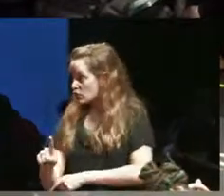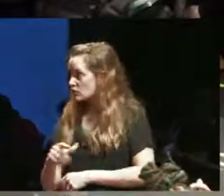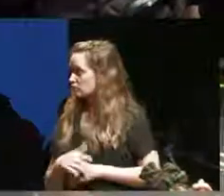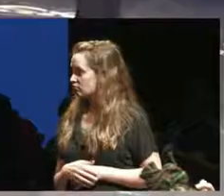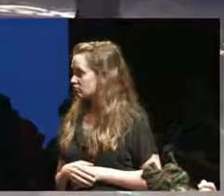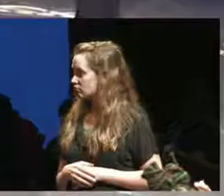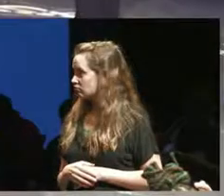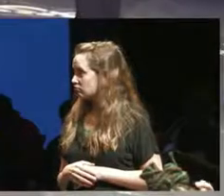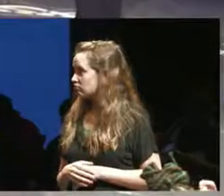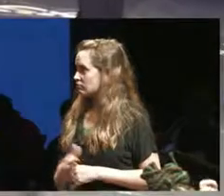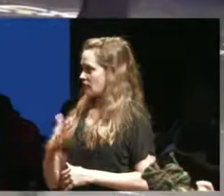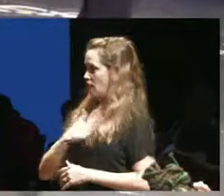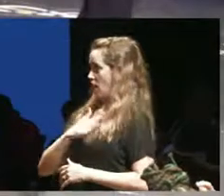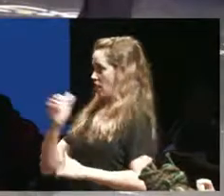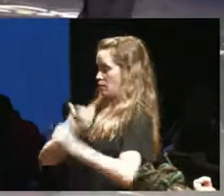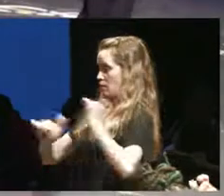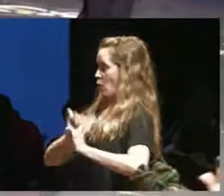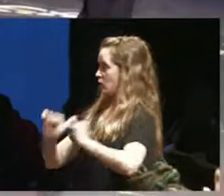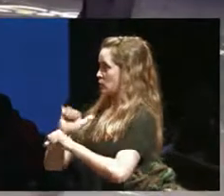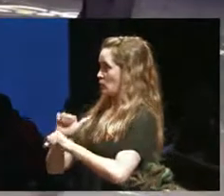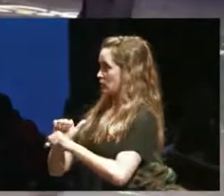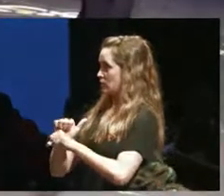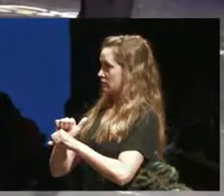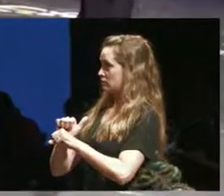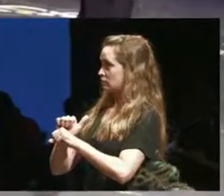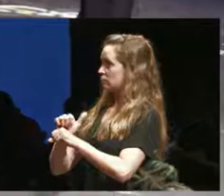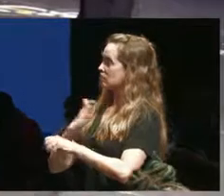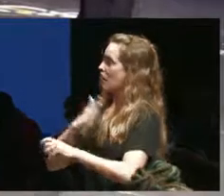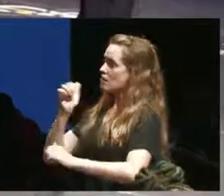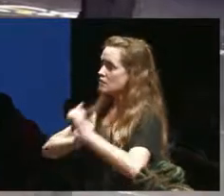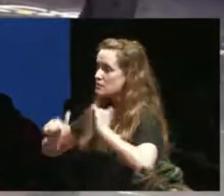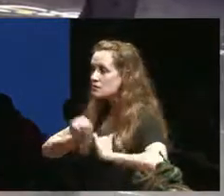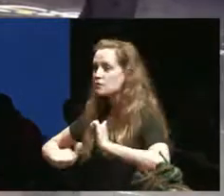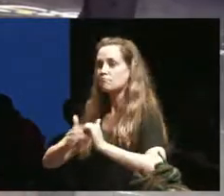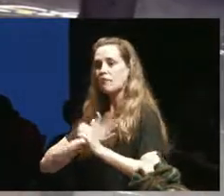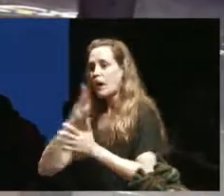am performance work a lot of my performance is about my experiences of